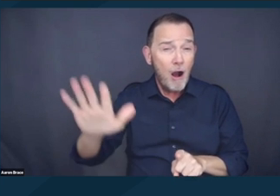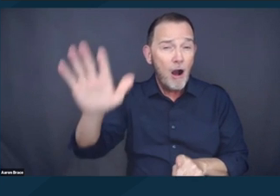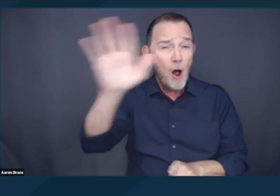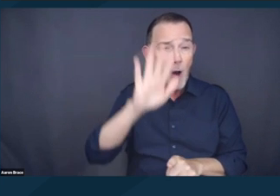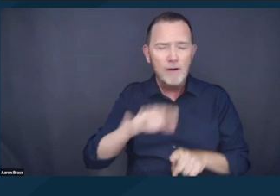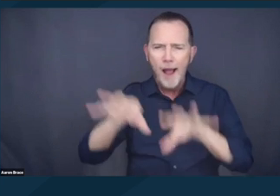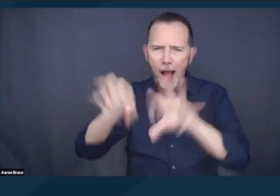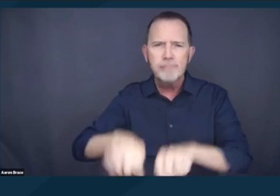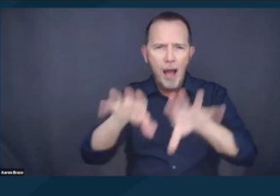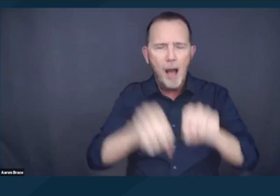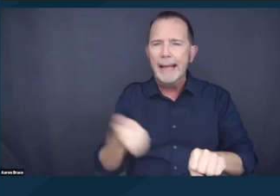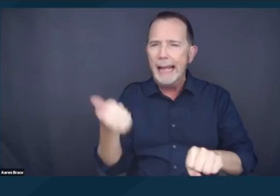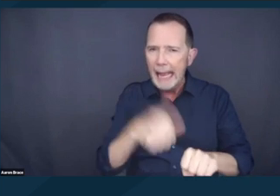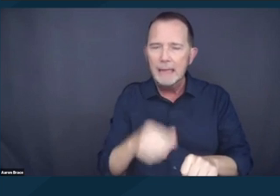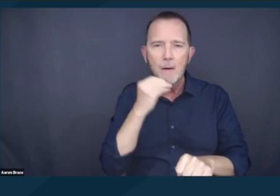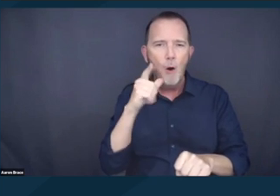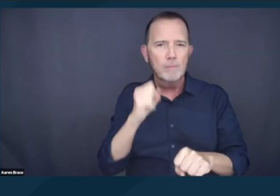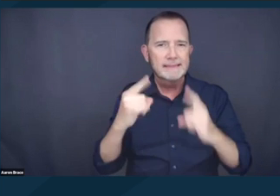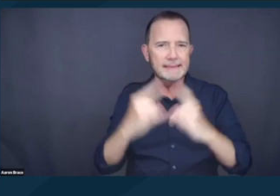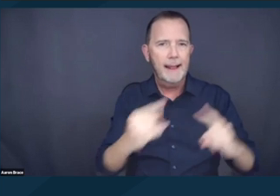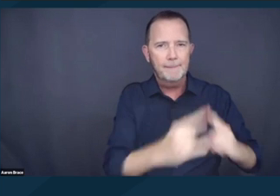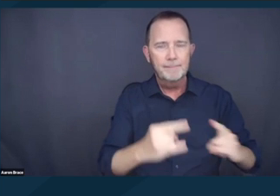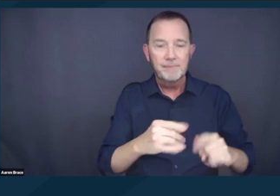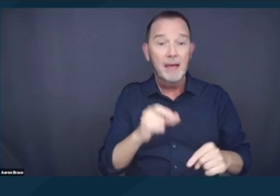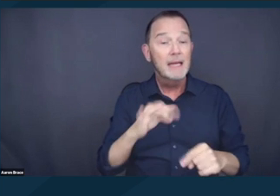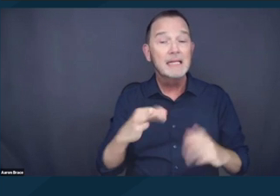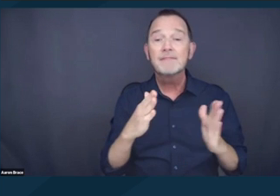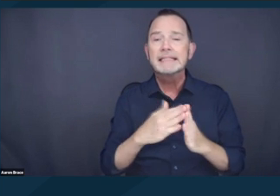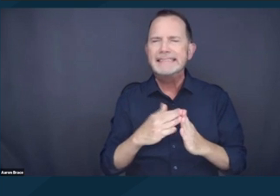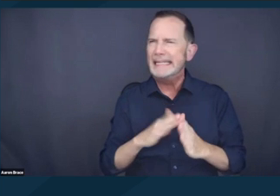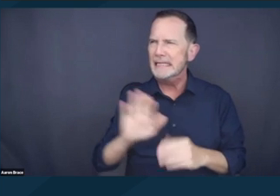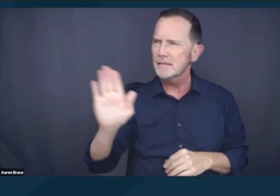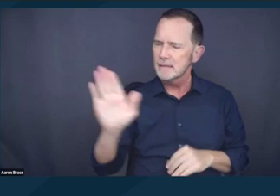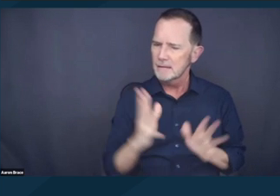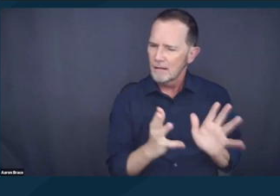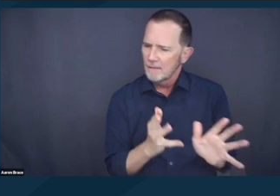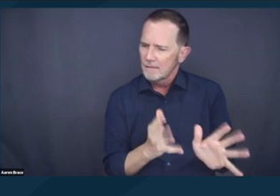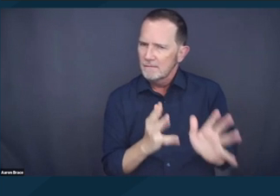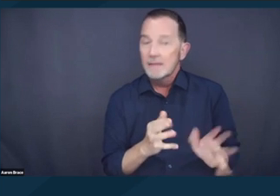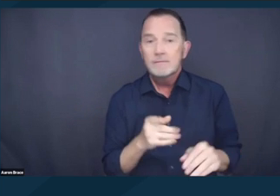from municipalities that do not comply. Before the Grants Pass decision,